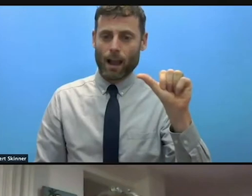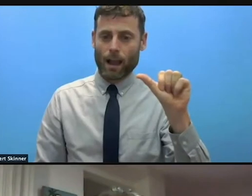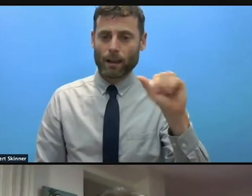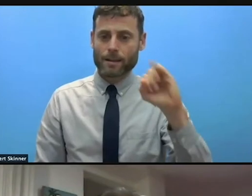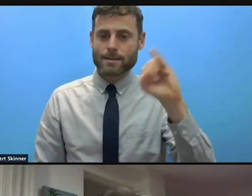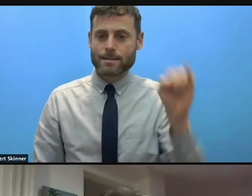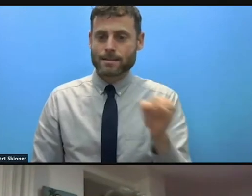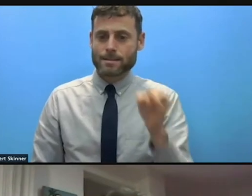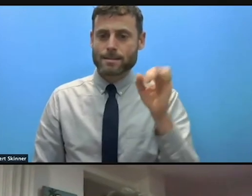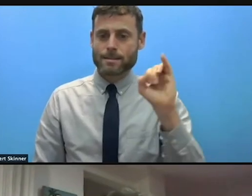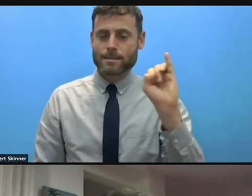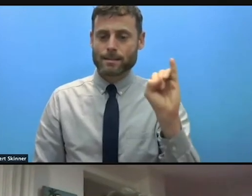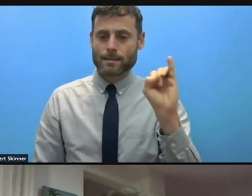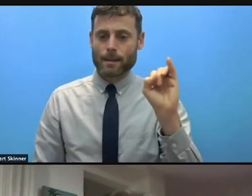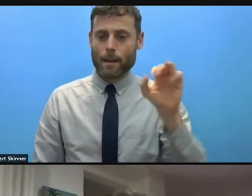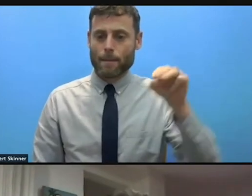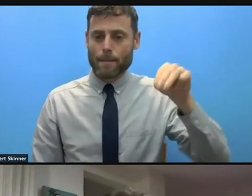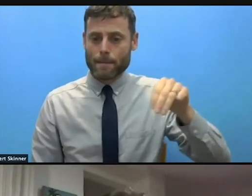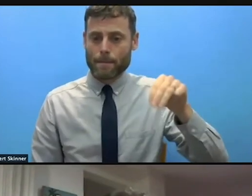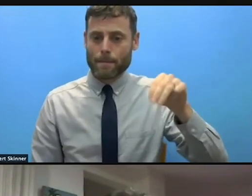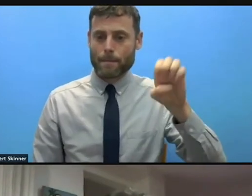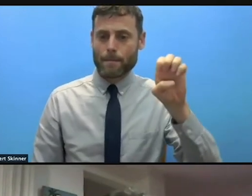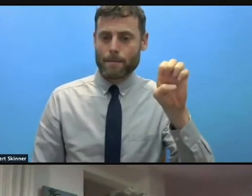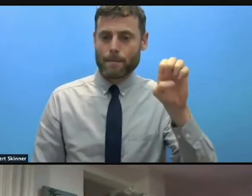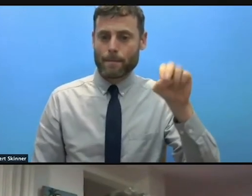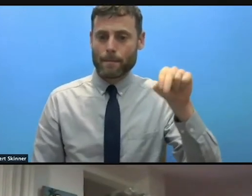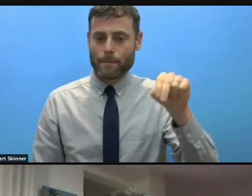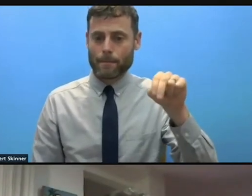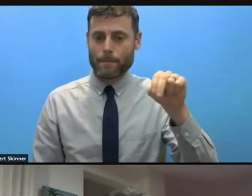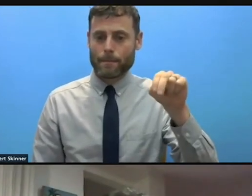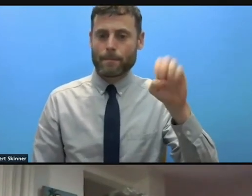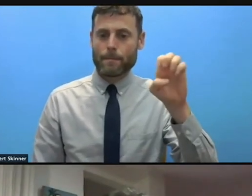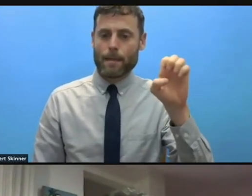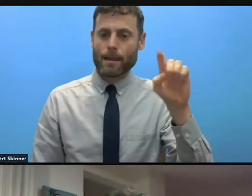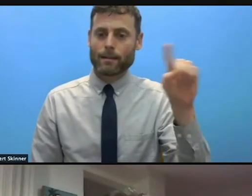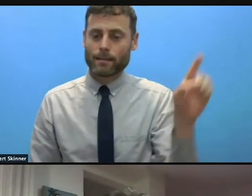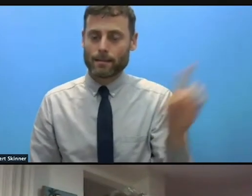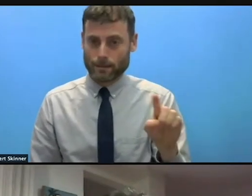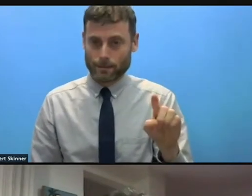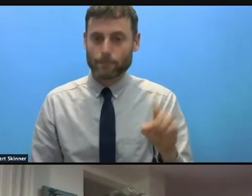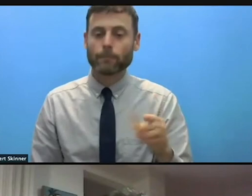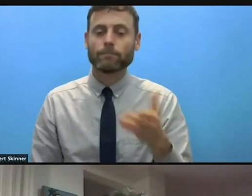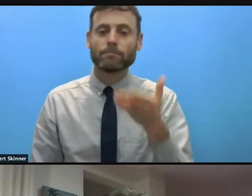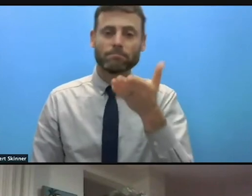of climate change and sets out the obligations of states to deal with them. Cecilia your report